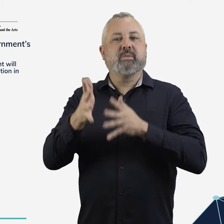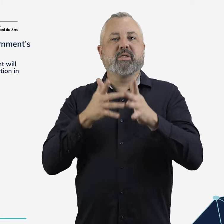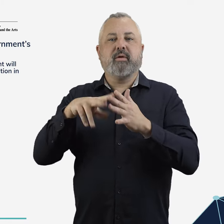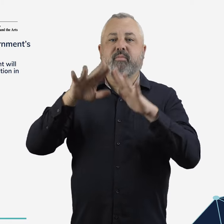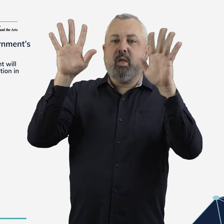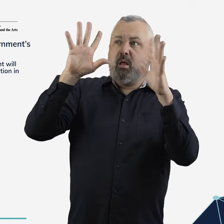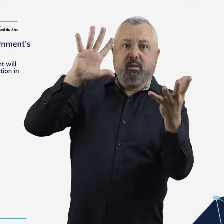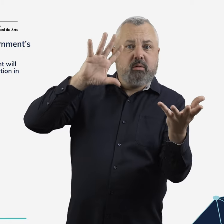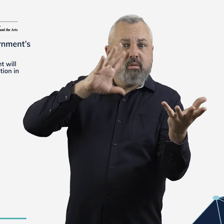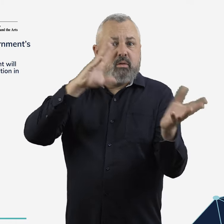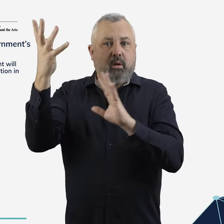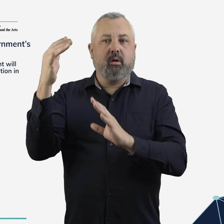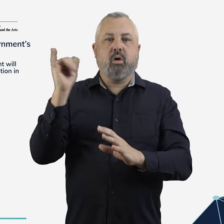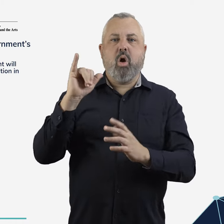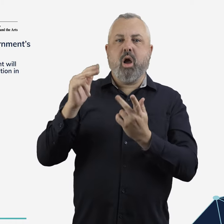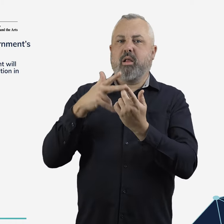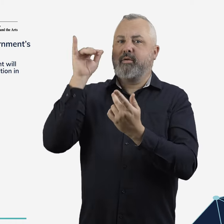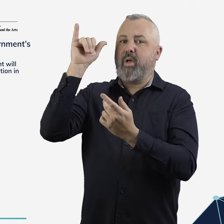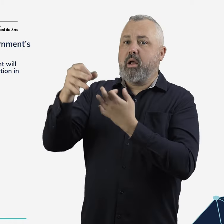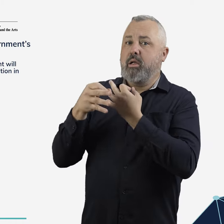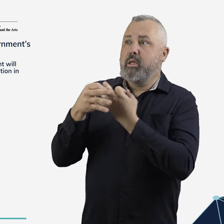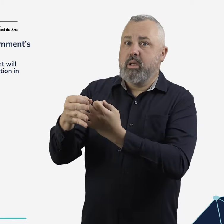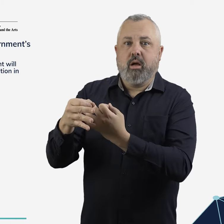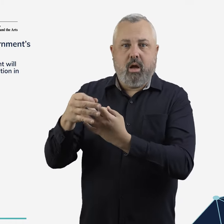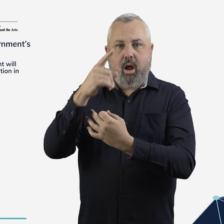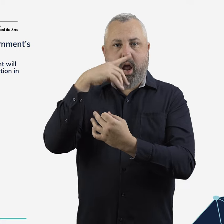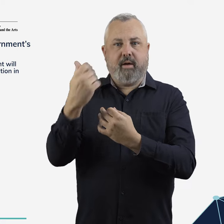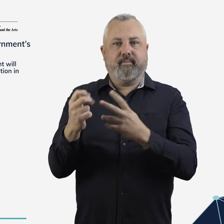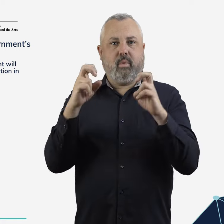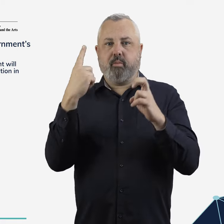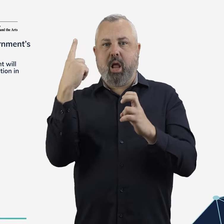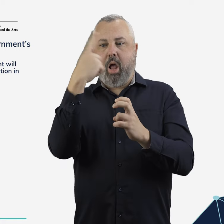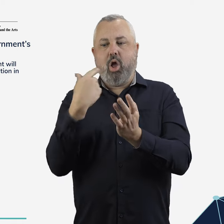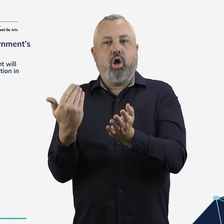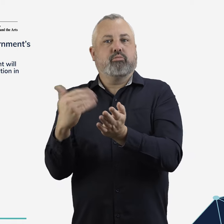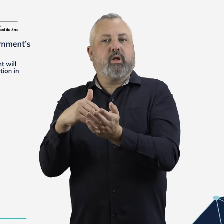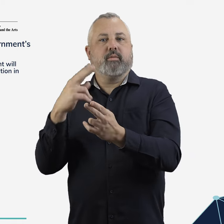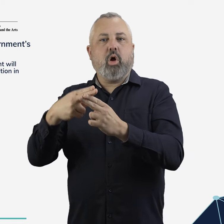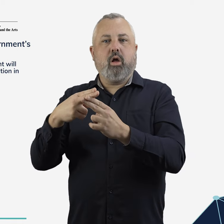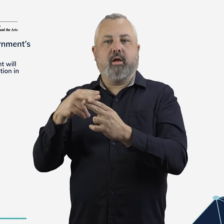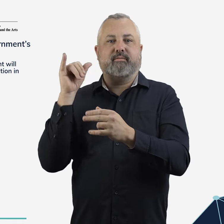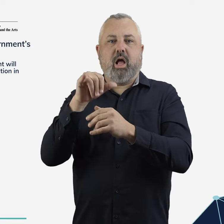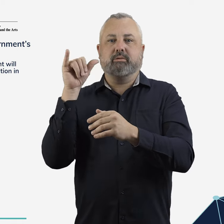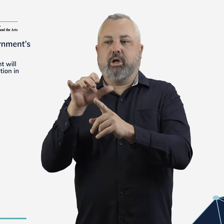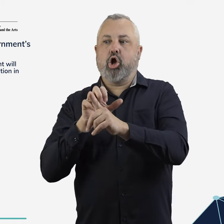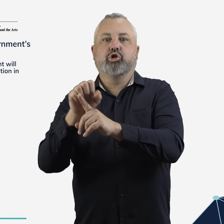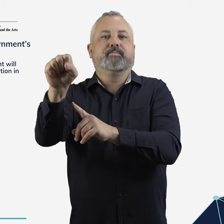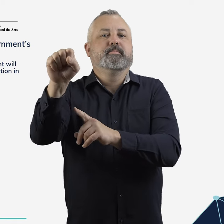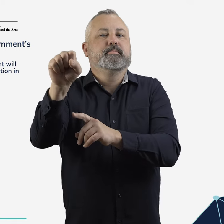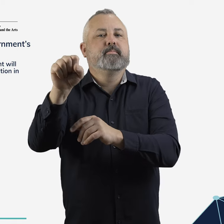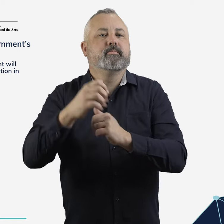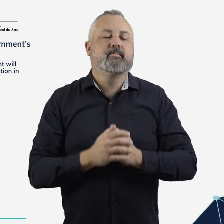The compliance and enforcement framework that supports the slot regime is being strengthened.